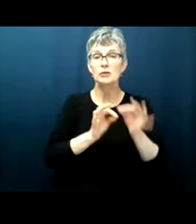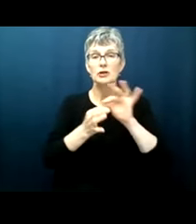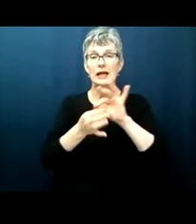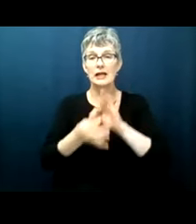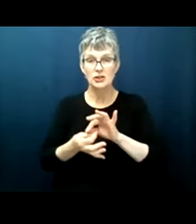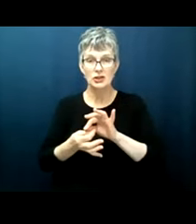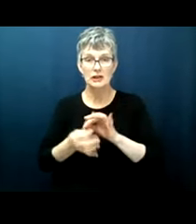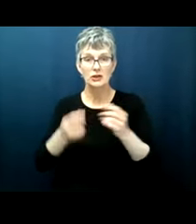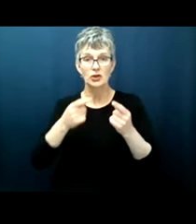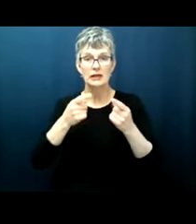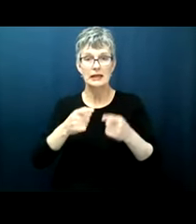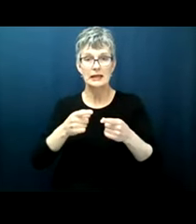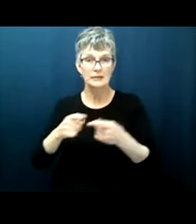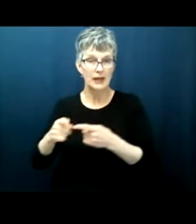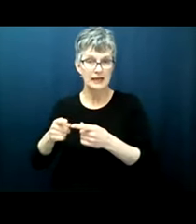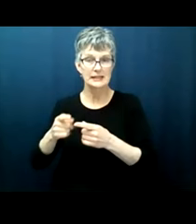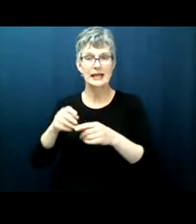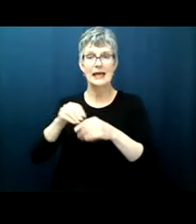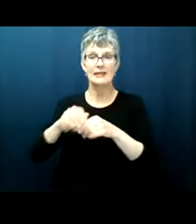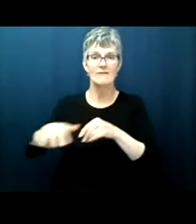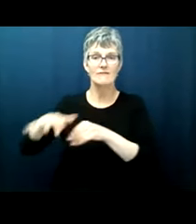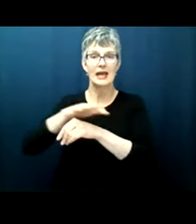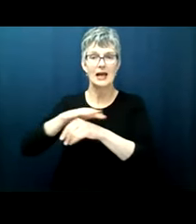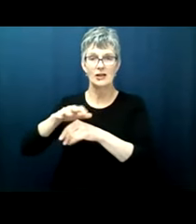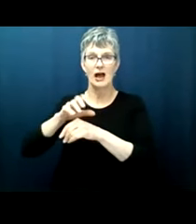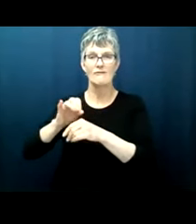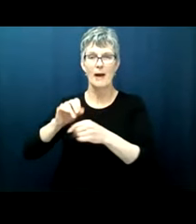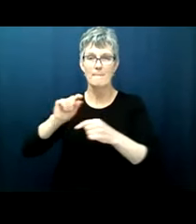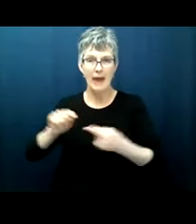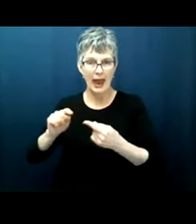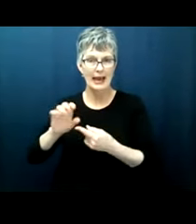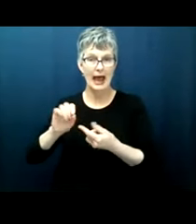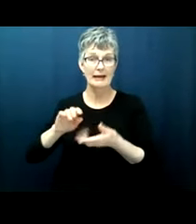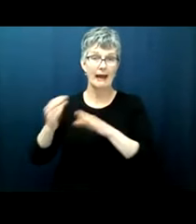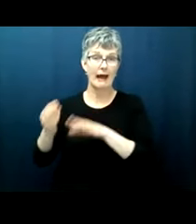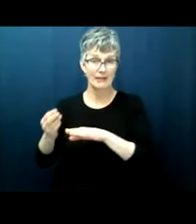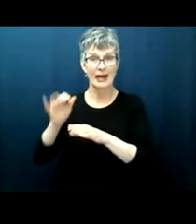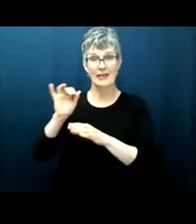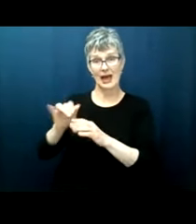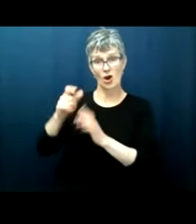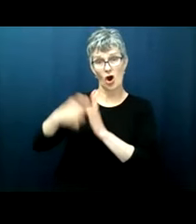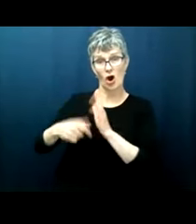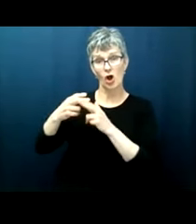death and the title of this article is violence and the word and he talks in that article about